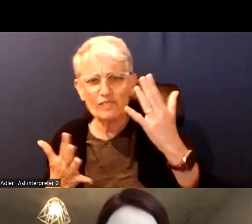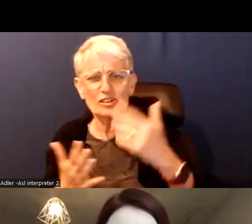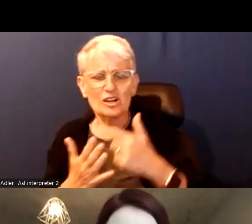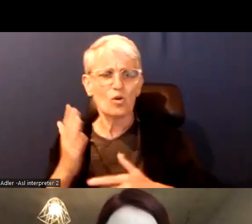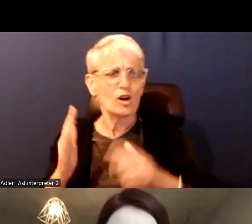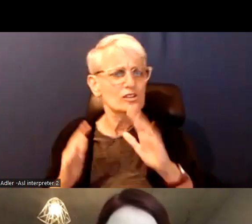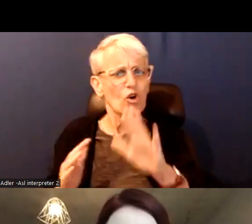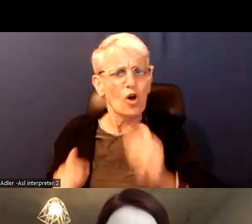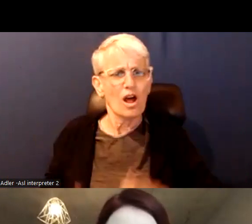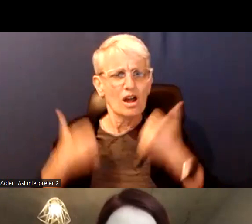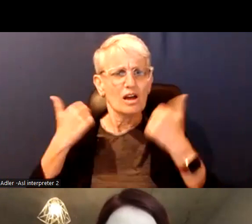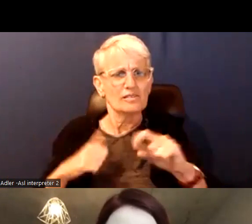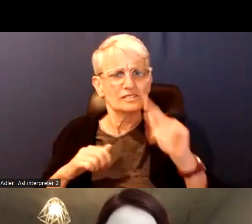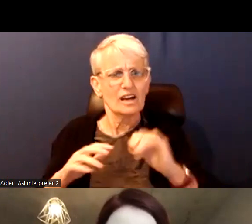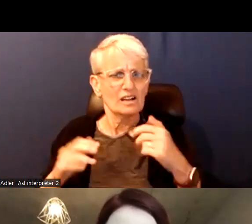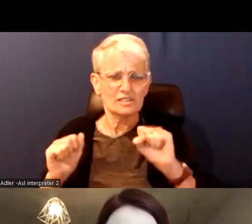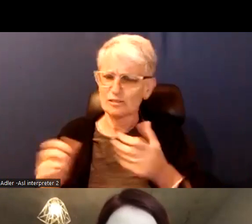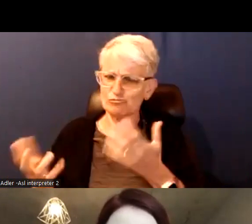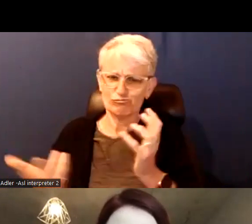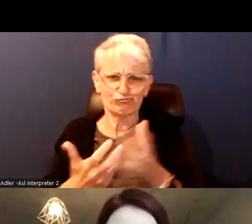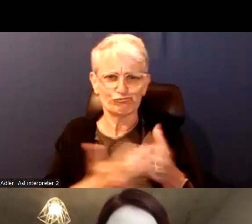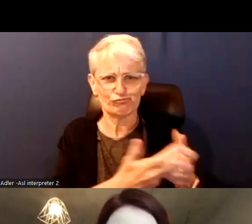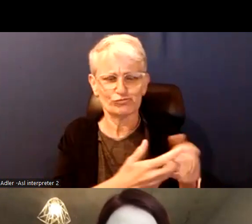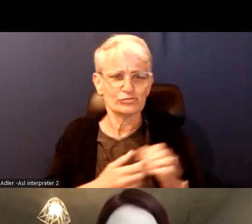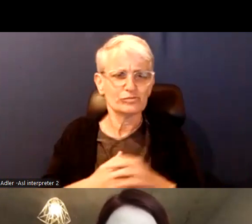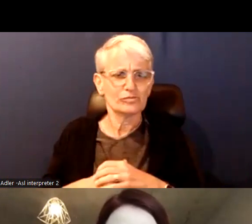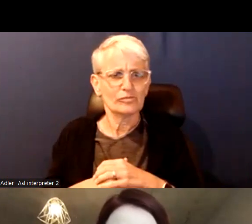Through her work in the NGO sector and particularly at OCASI Debbie has highlighted issues of